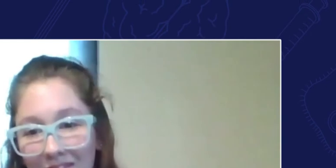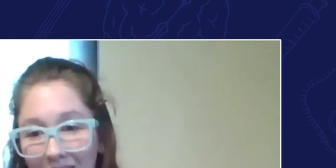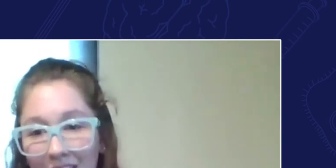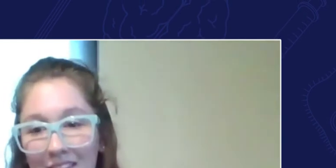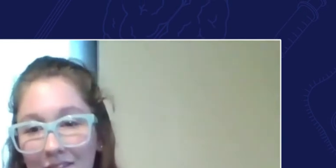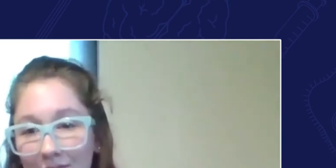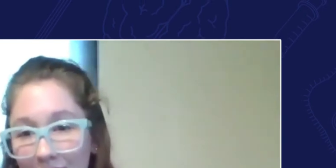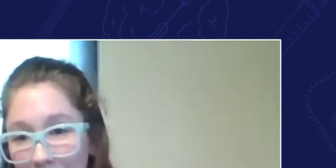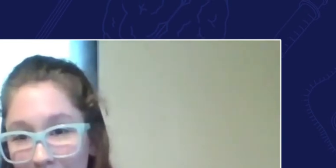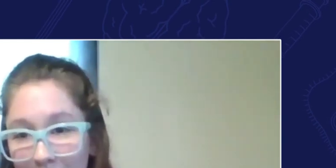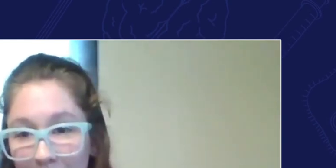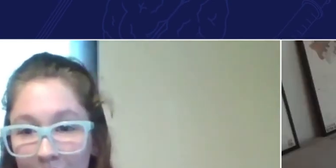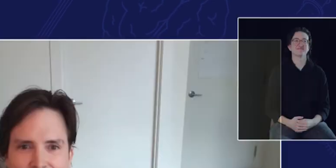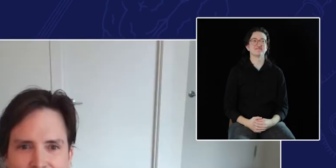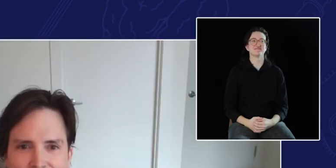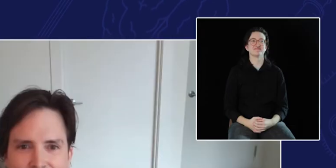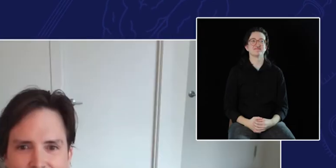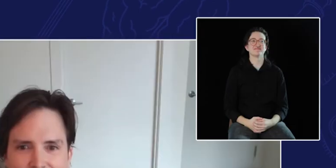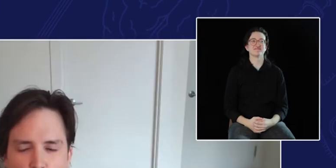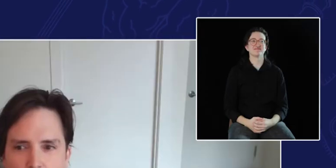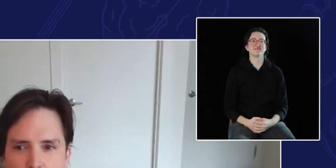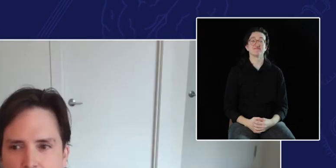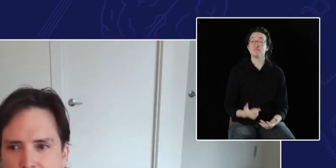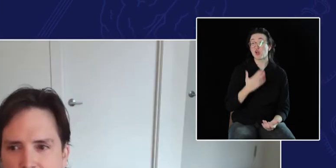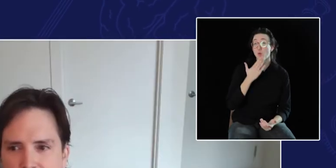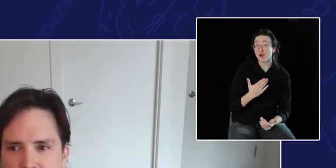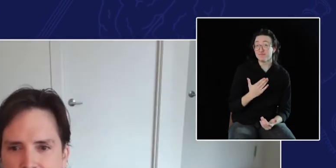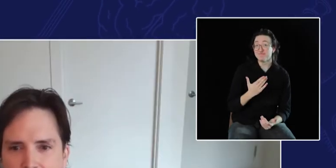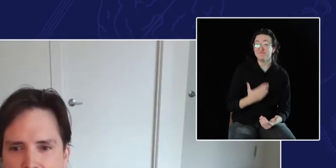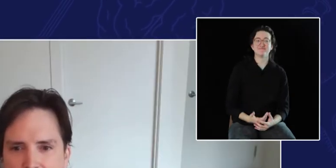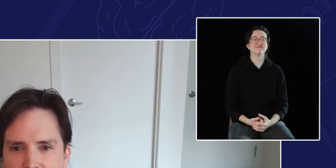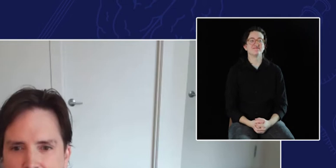[HAYLIE]: Thank you. [DR. RUFFIN]: You're welcome. And...